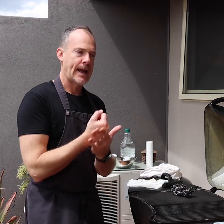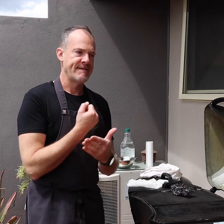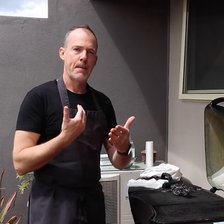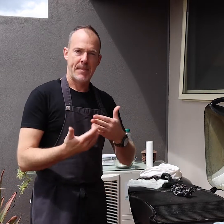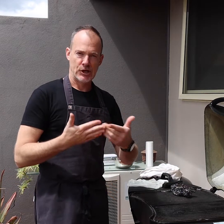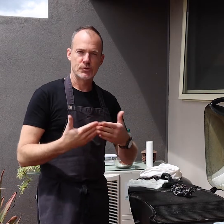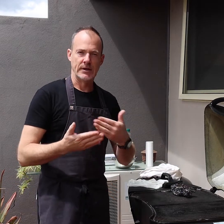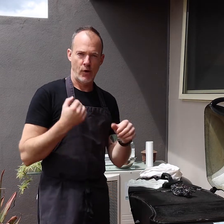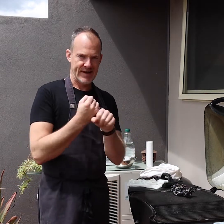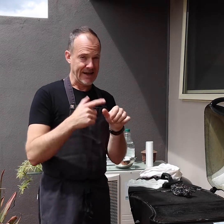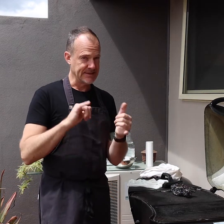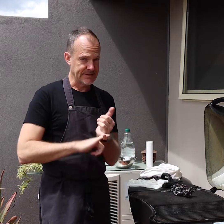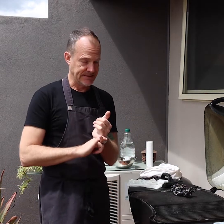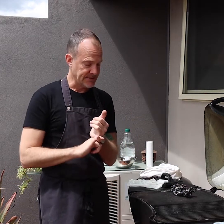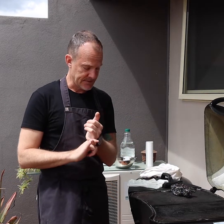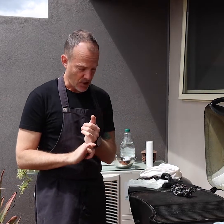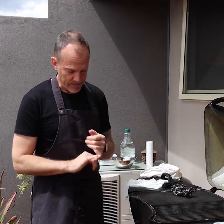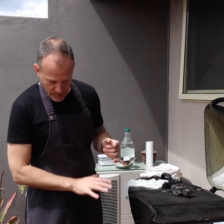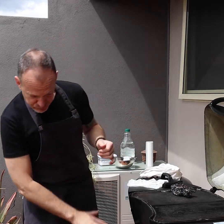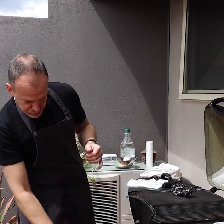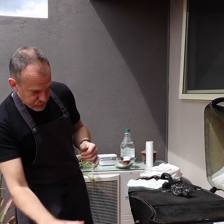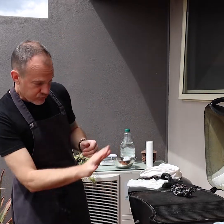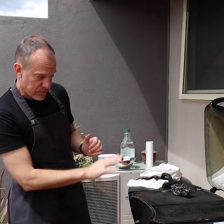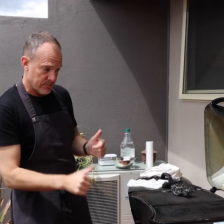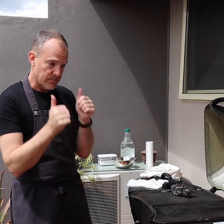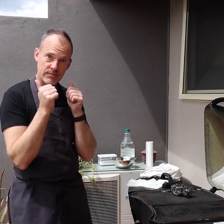This is safe management of gas.